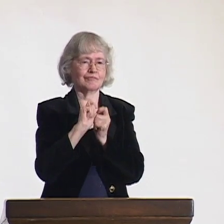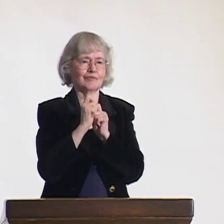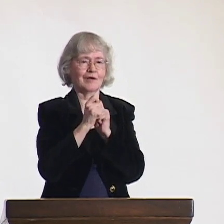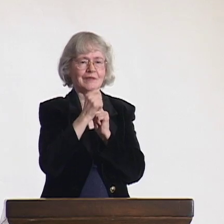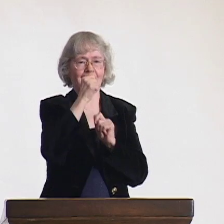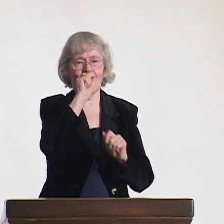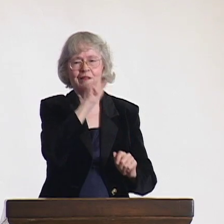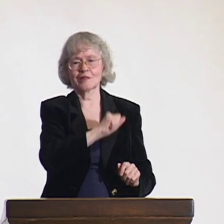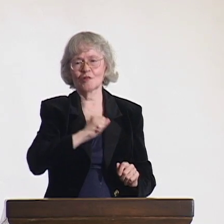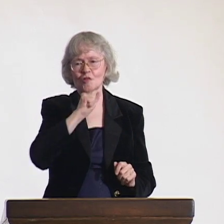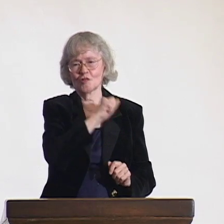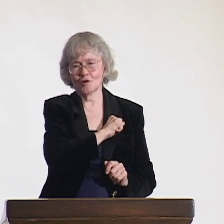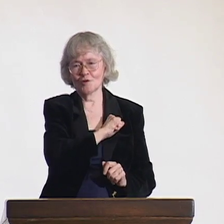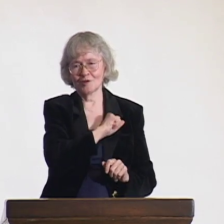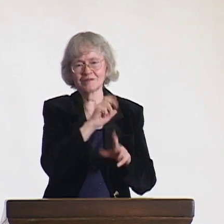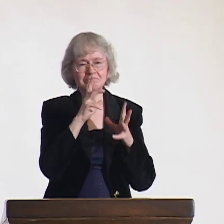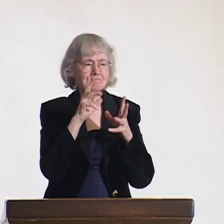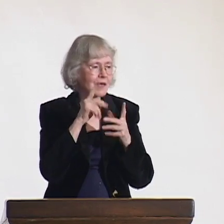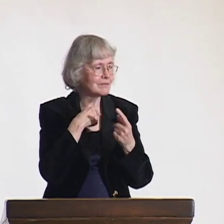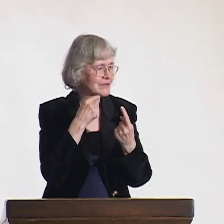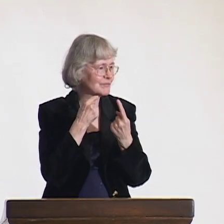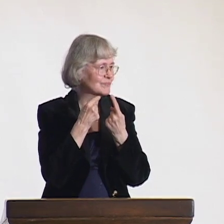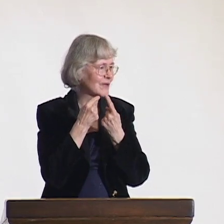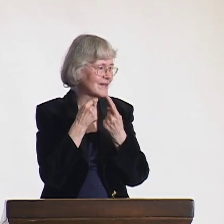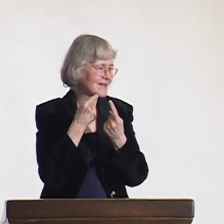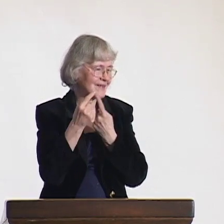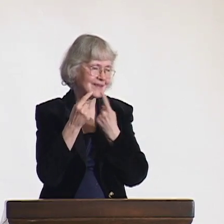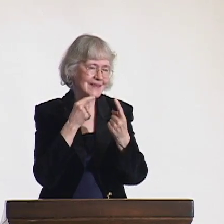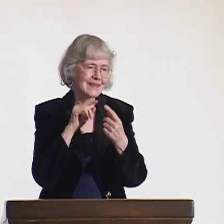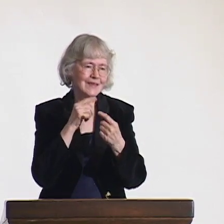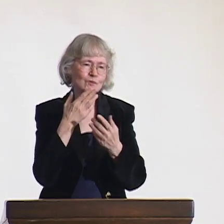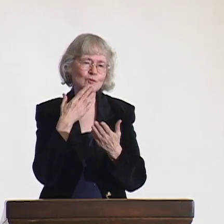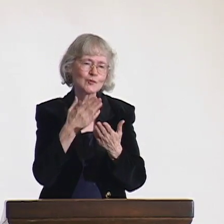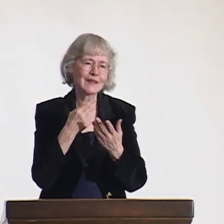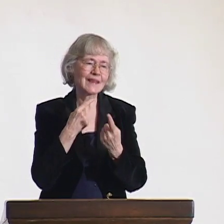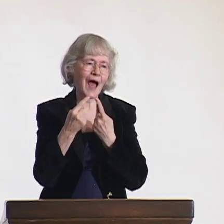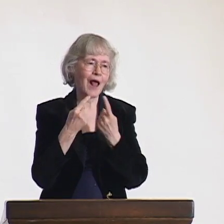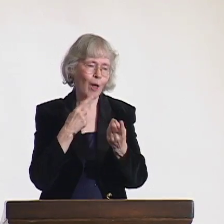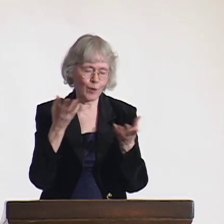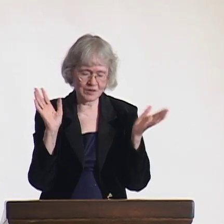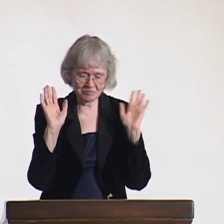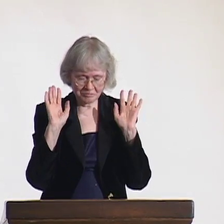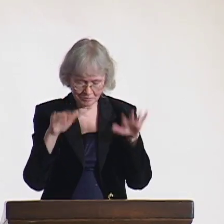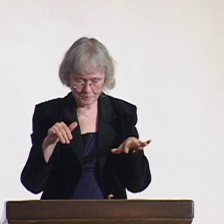and trying to see where they come from so we can explain our point of view in a better way.